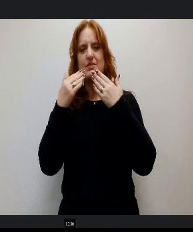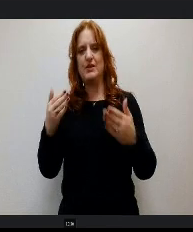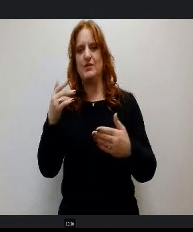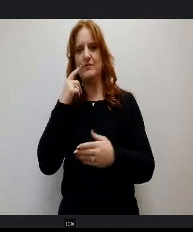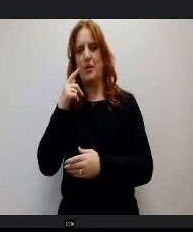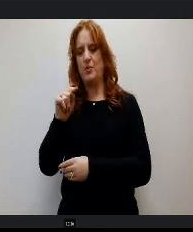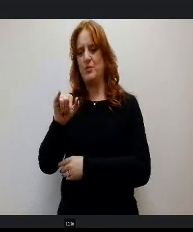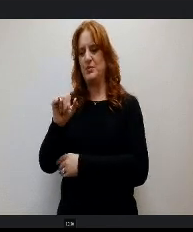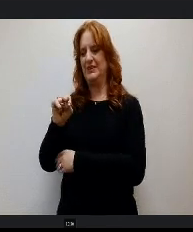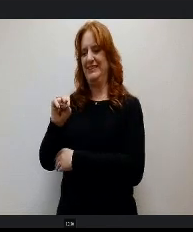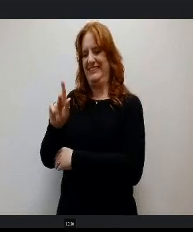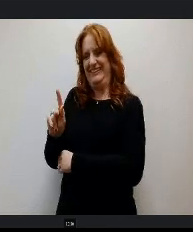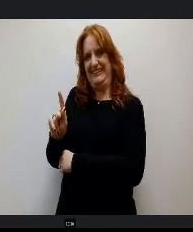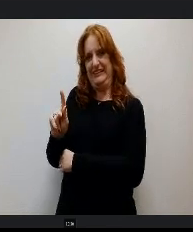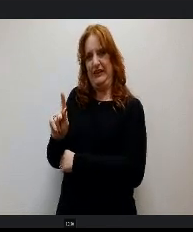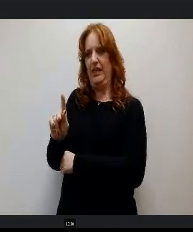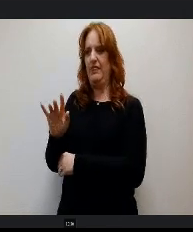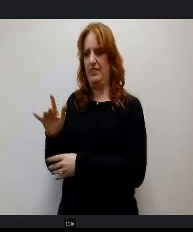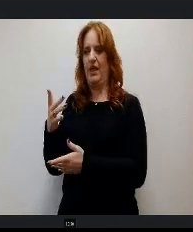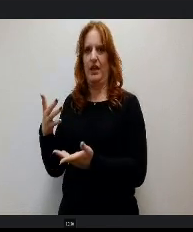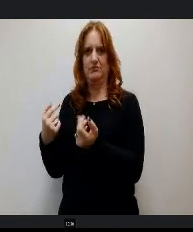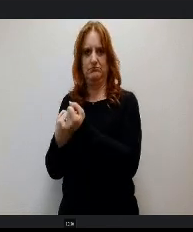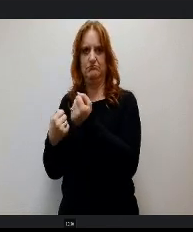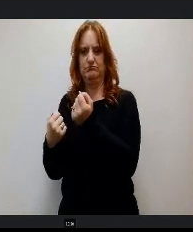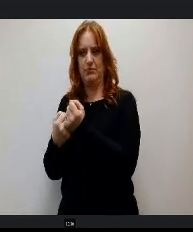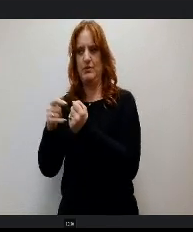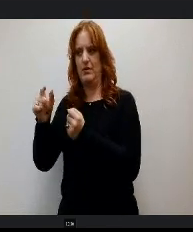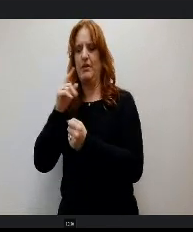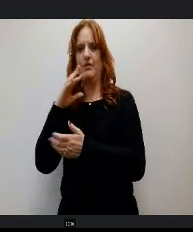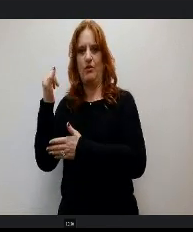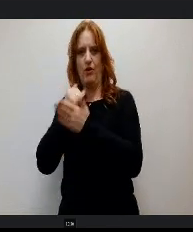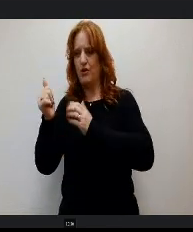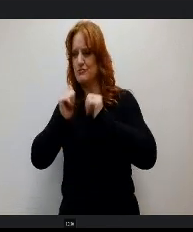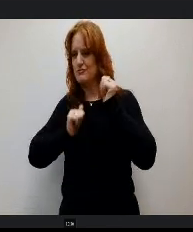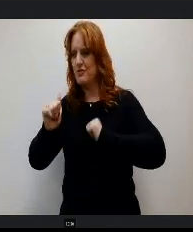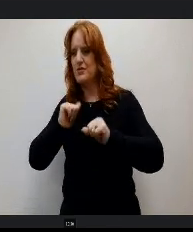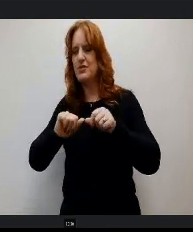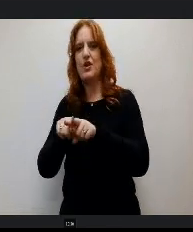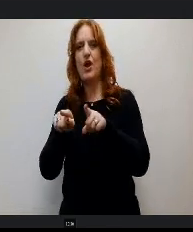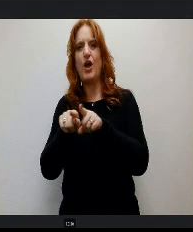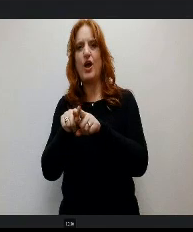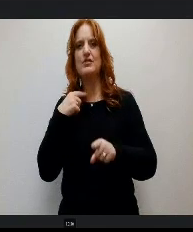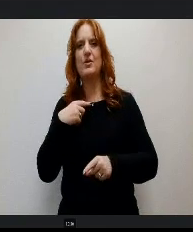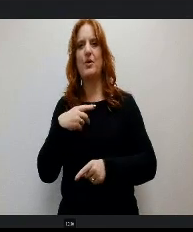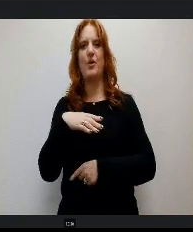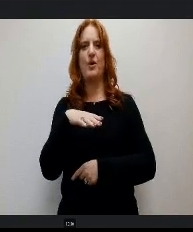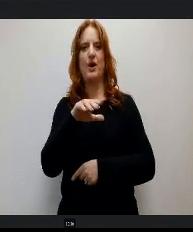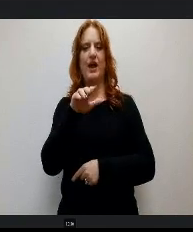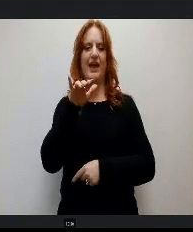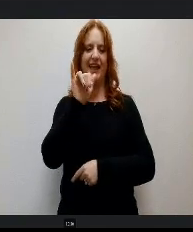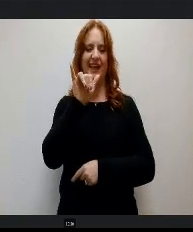y sponsored a majority of the art show as well as Air Academy Credit Union and thank you to Amy we had